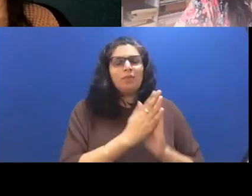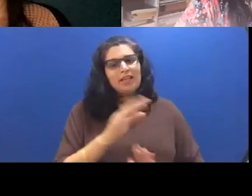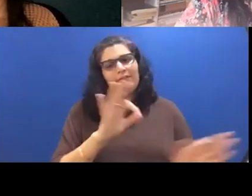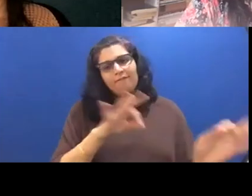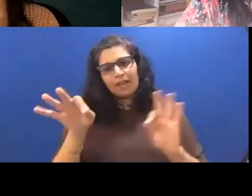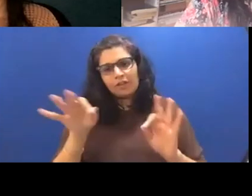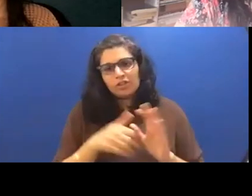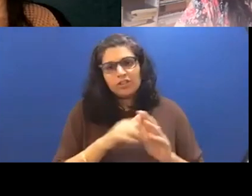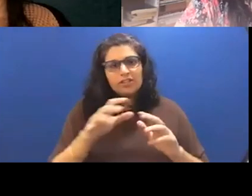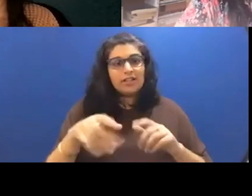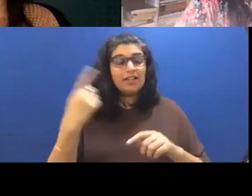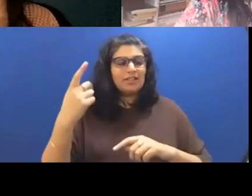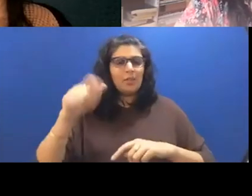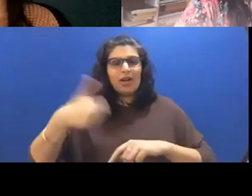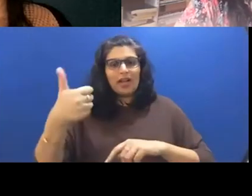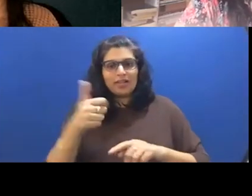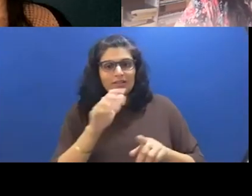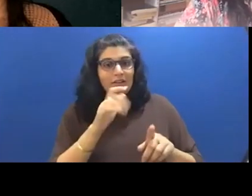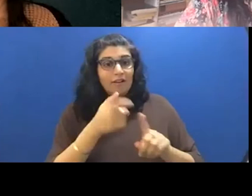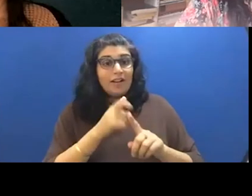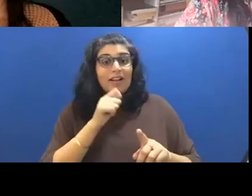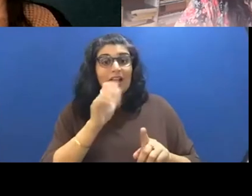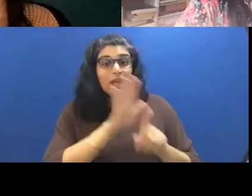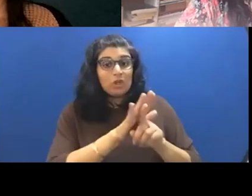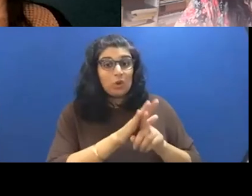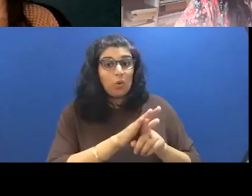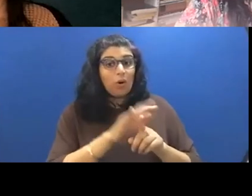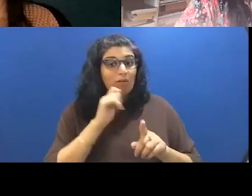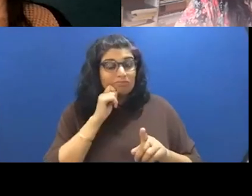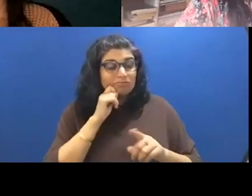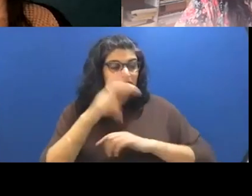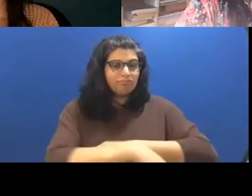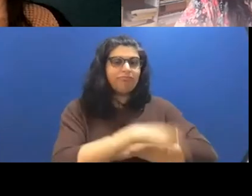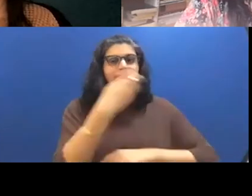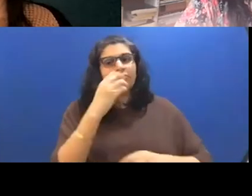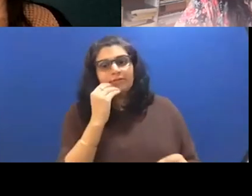by someone not of your ethnicity. And you know, what is it like? To see these things